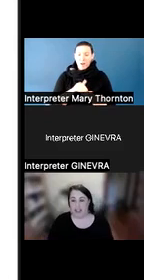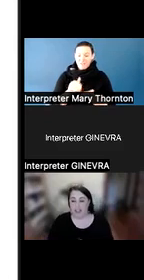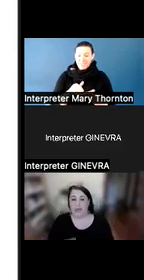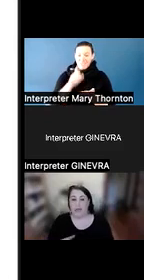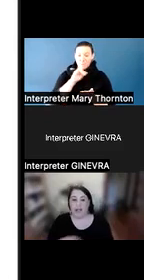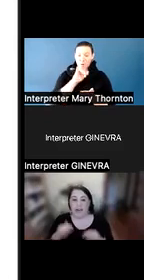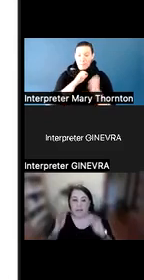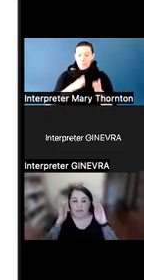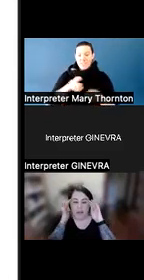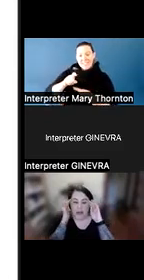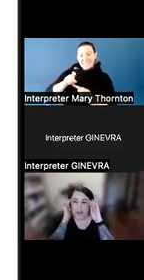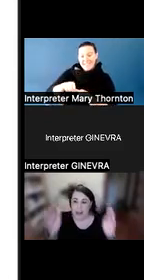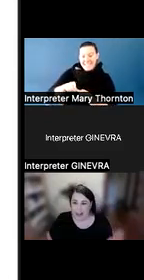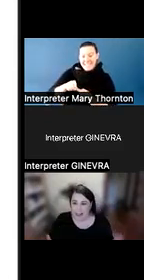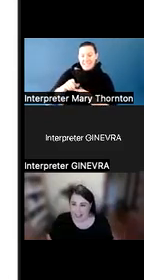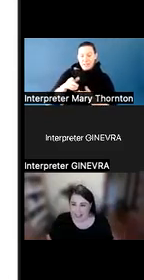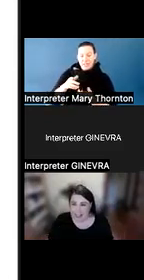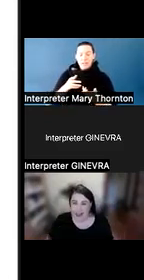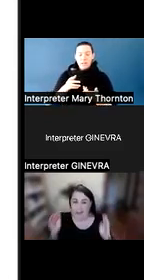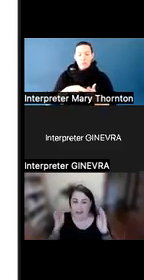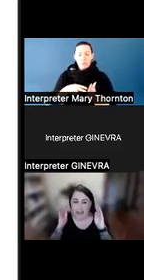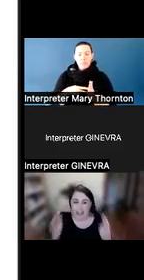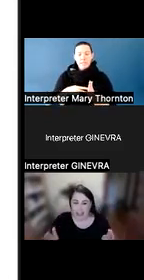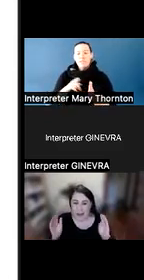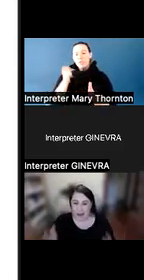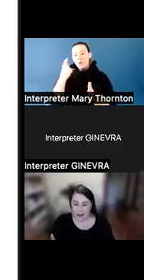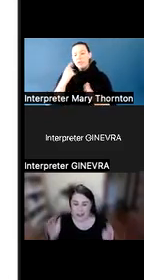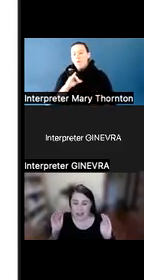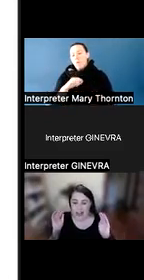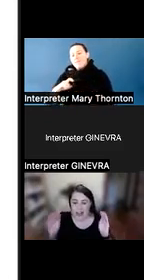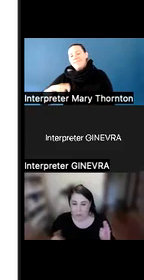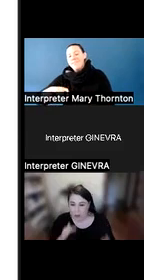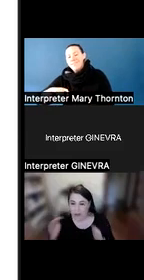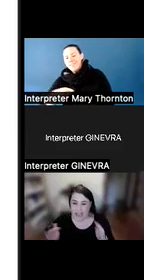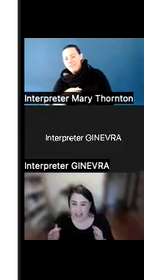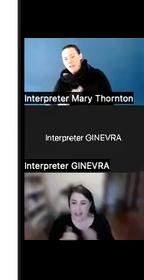And so we want to view it through that lens when we think about how we're going to handle it,